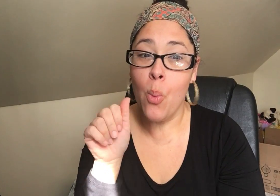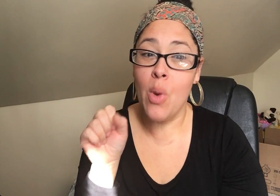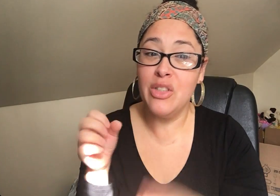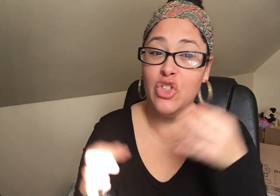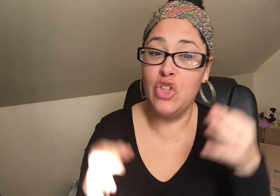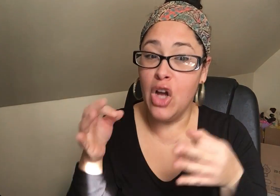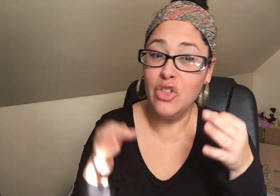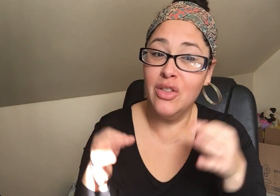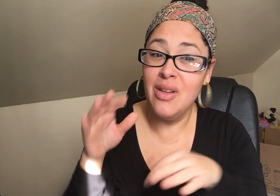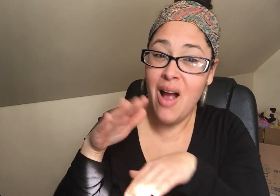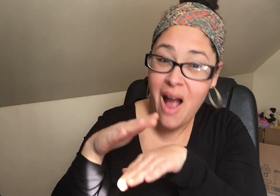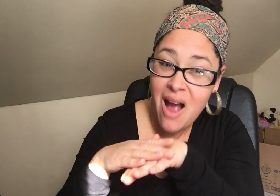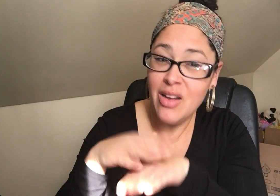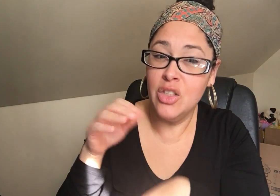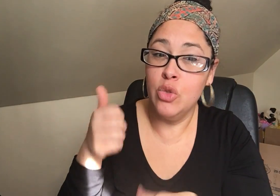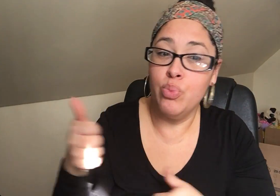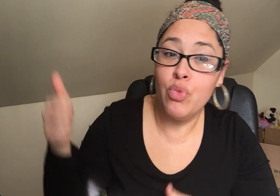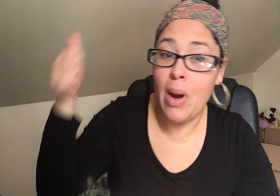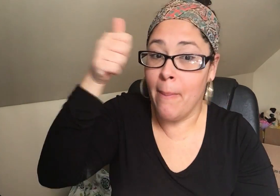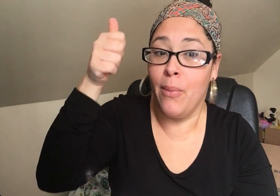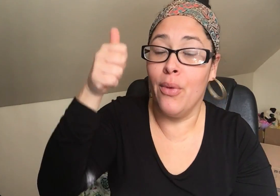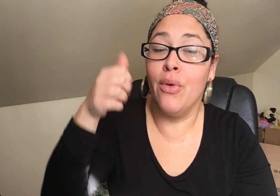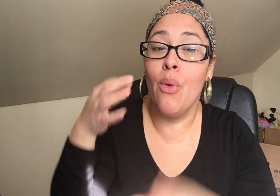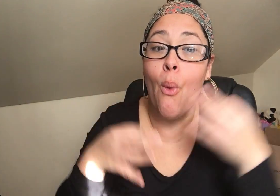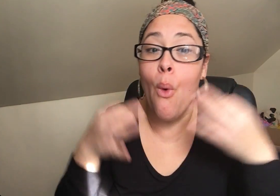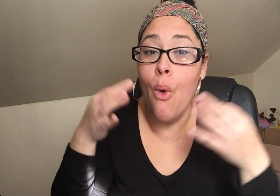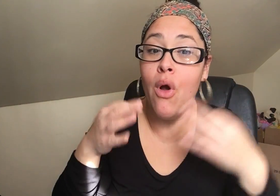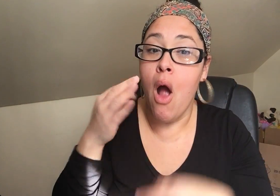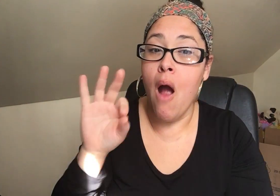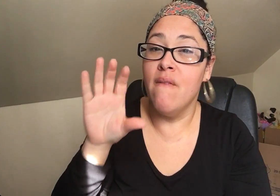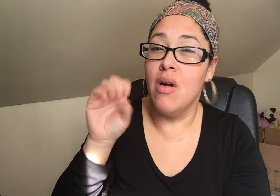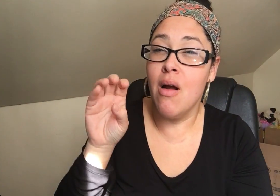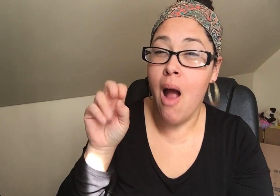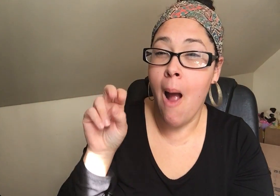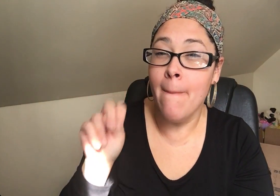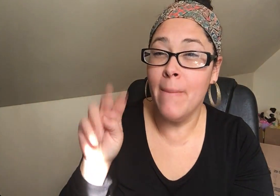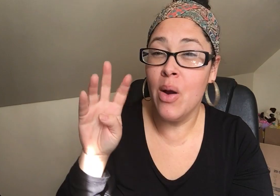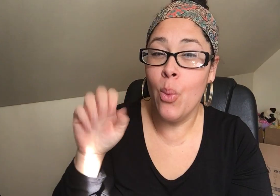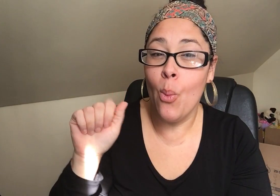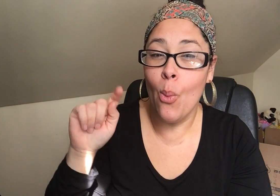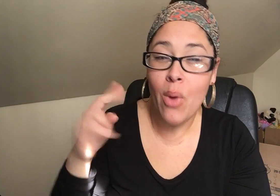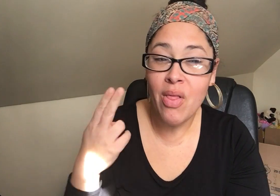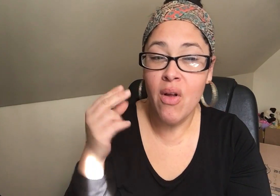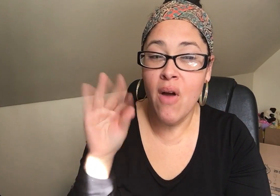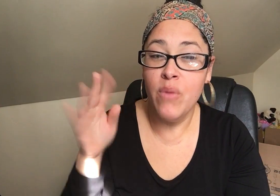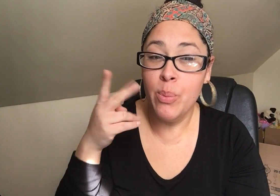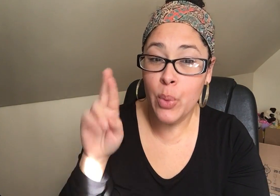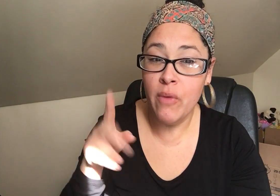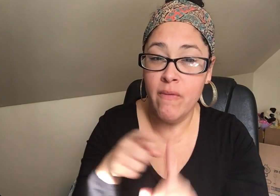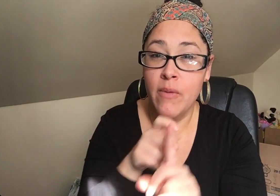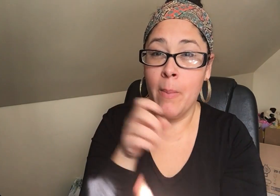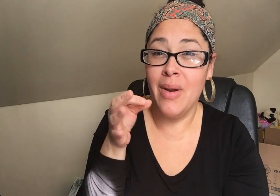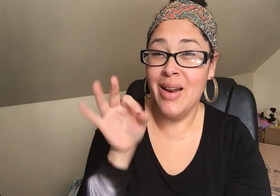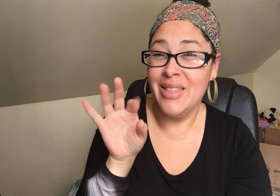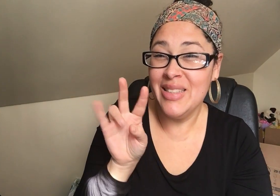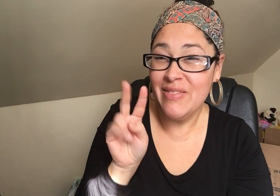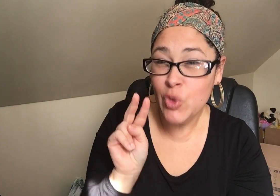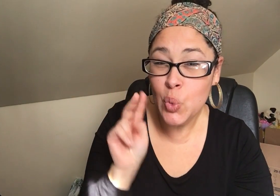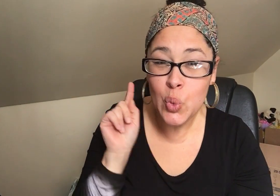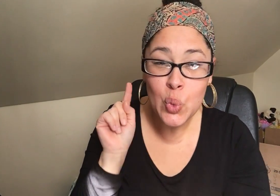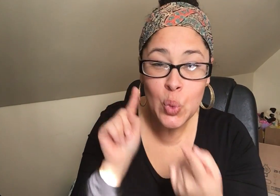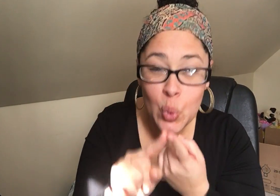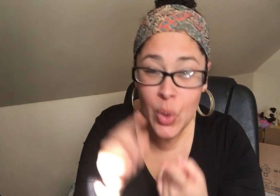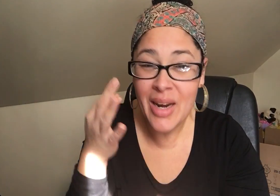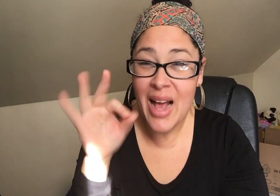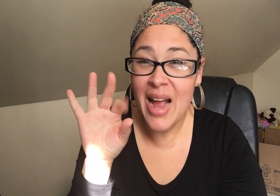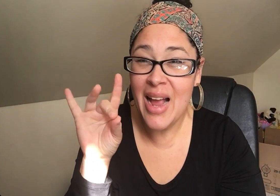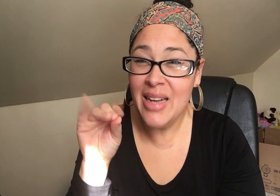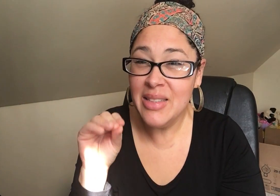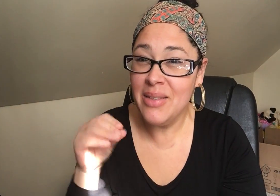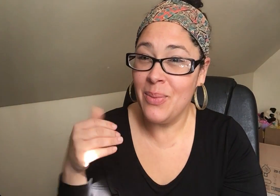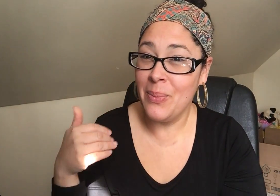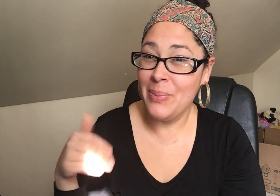She also was a judge on the Superior Court of the Commonwealth of Puerto Rico from 1972 to 1980.